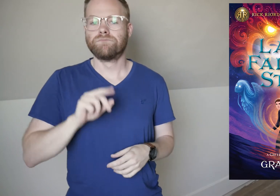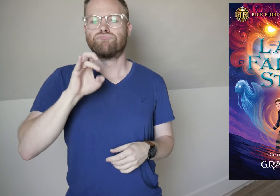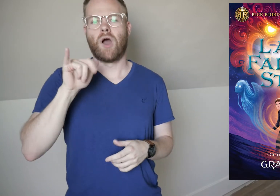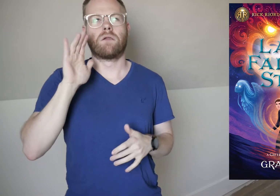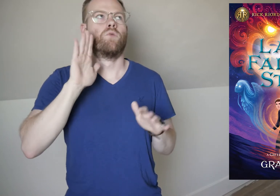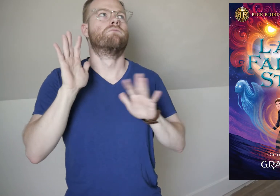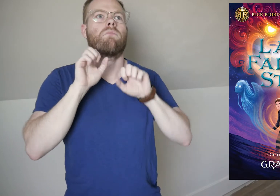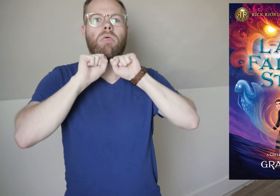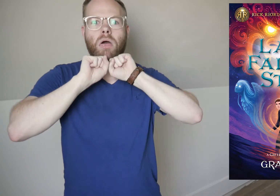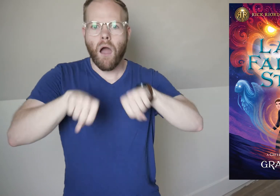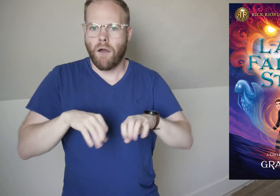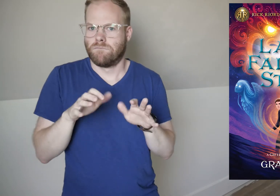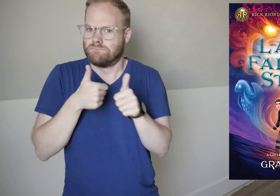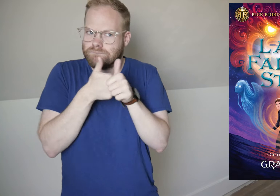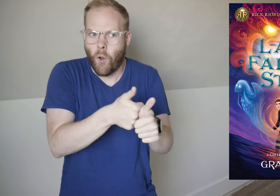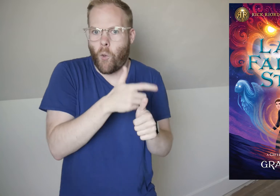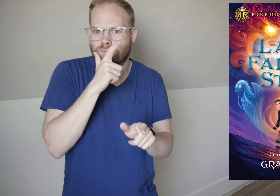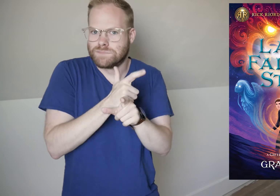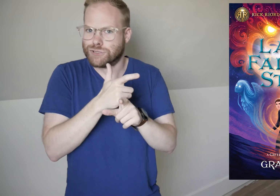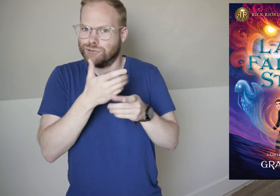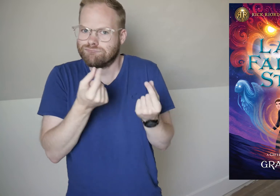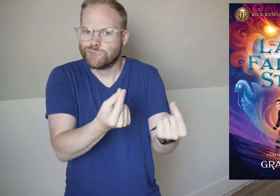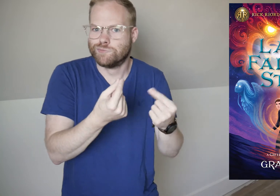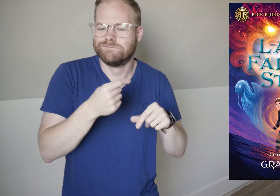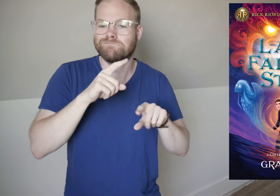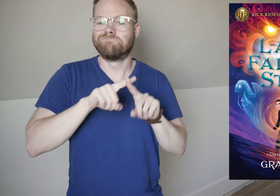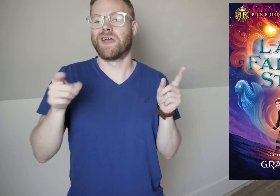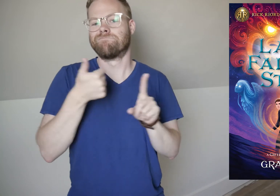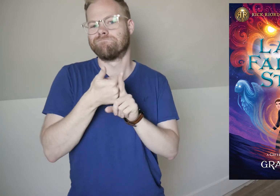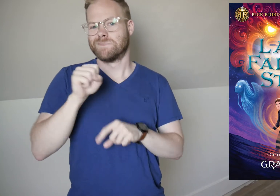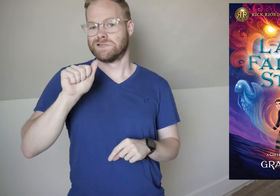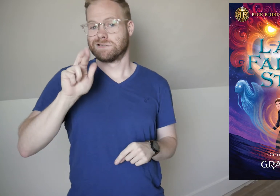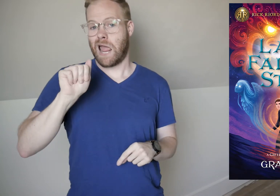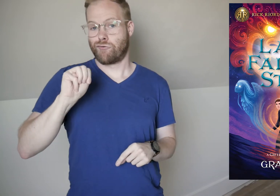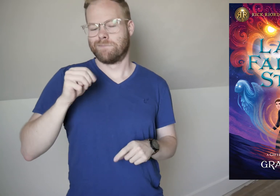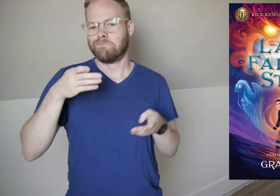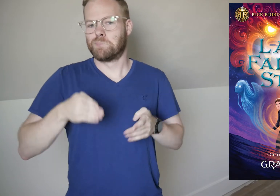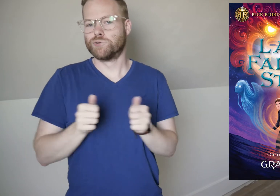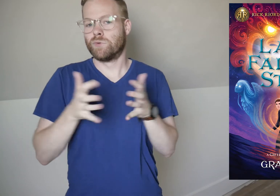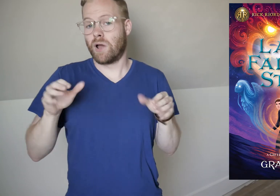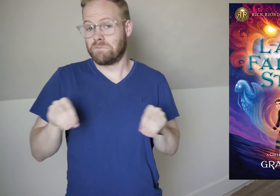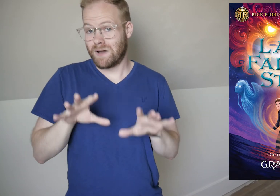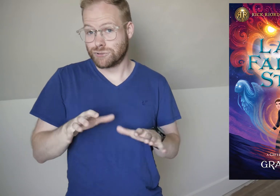Riley would love nothing more than to follow in her sister’s footsteps, but she’s saram, a person without magic.